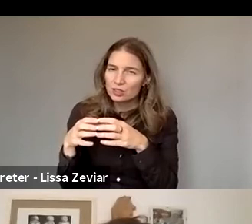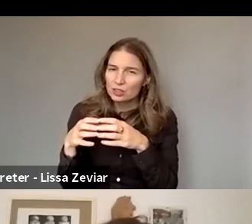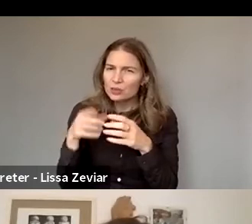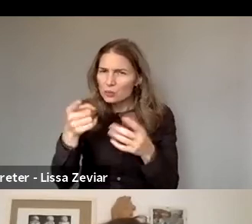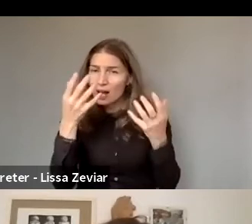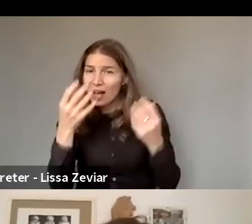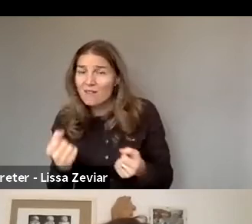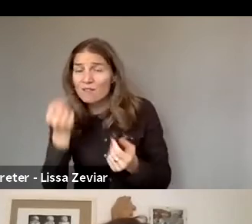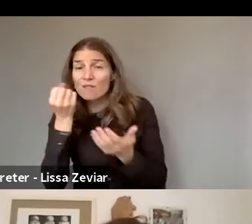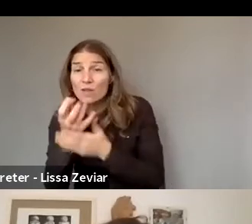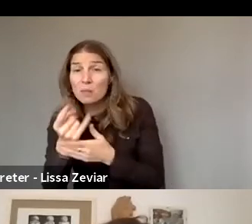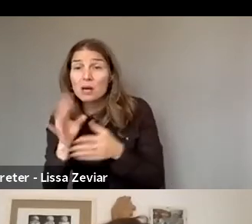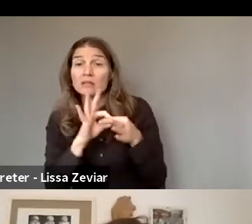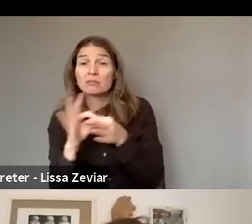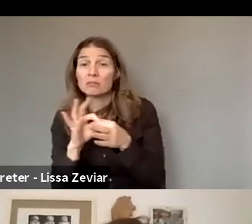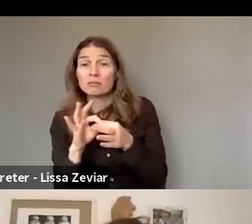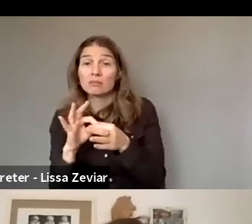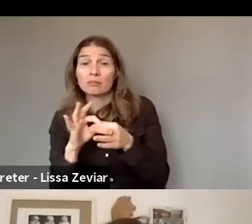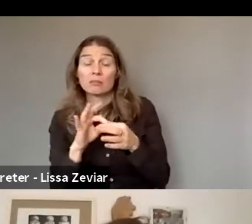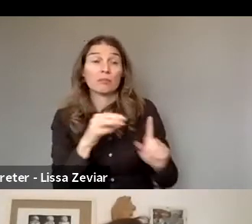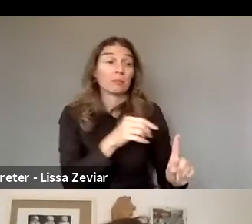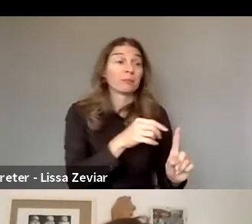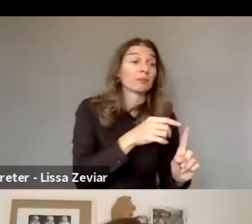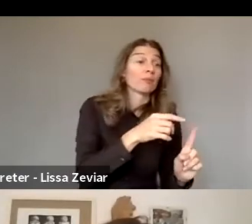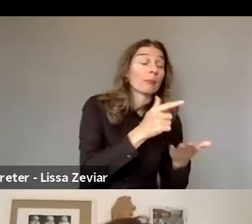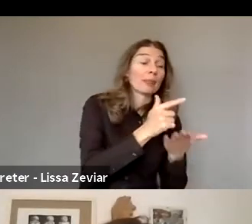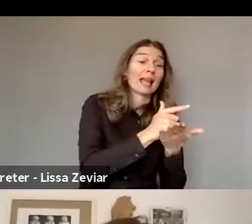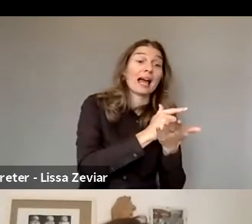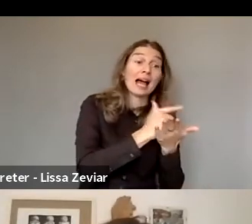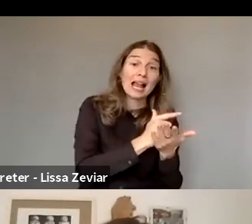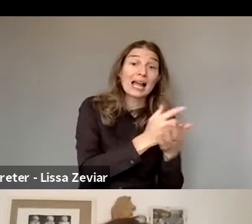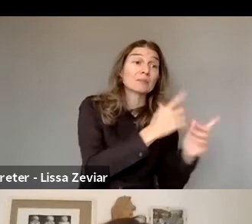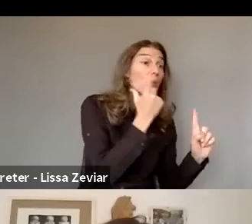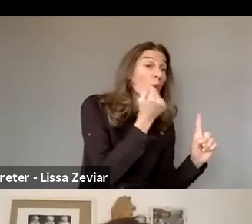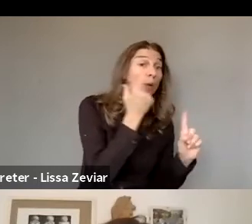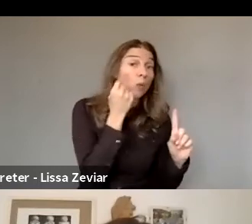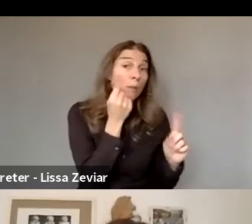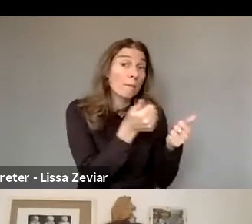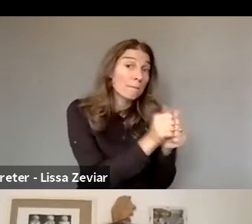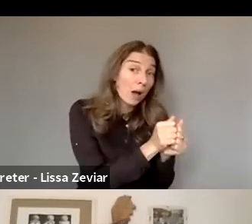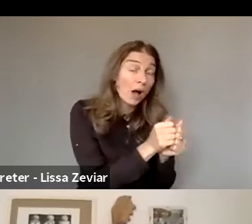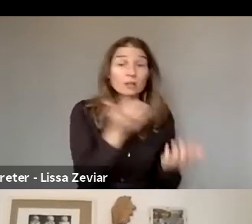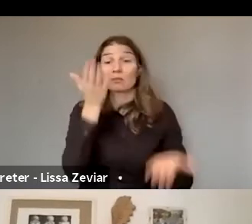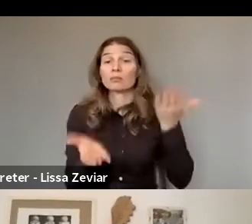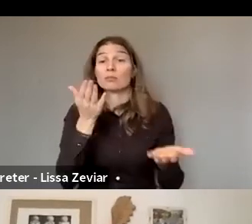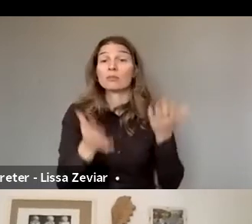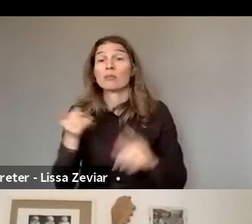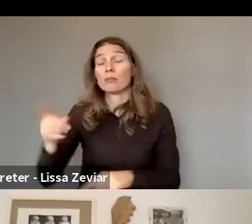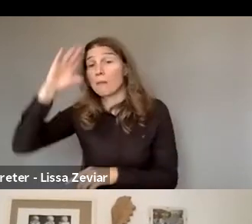lesbian partners and heterosexual partners in relation with domestic violence?